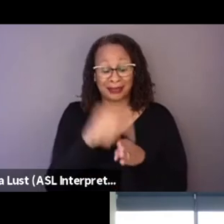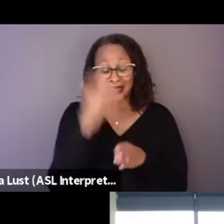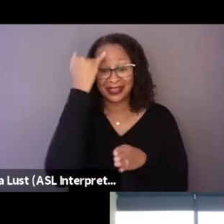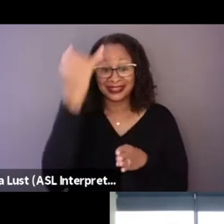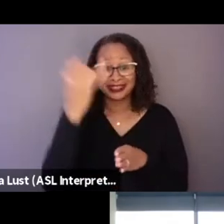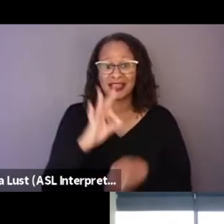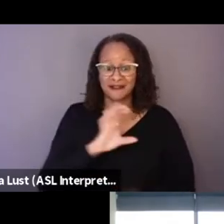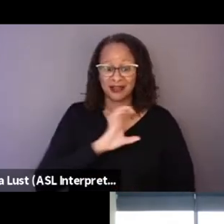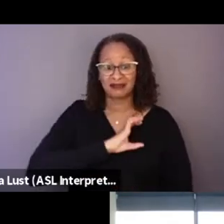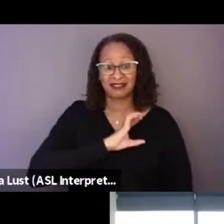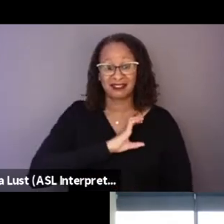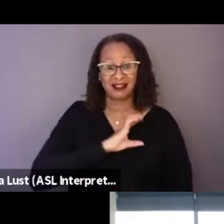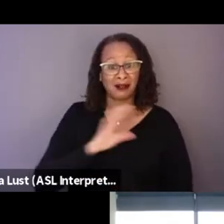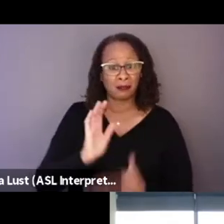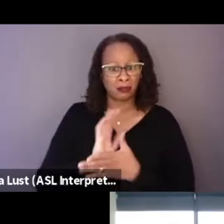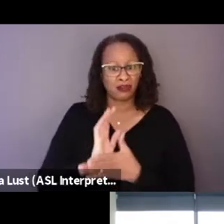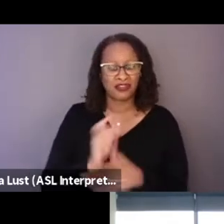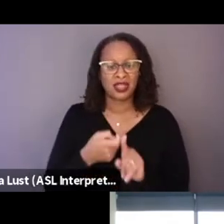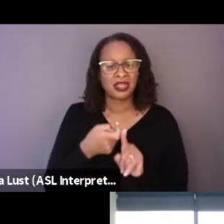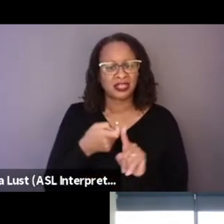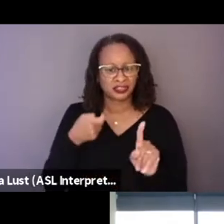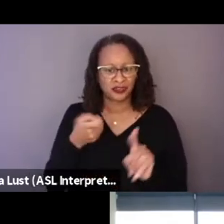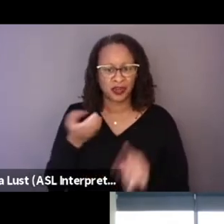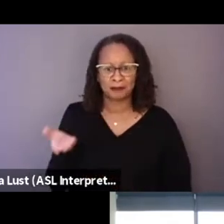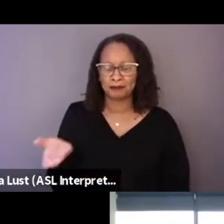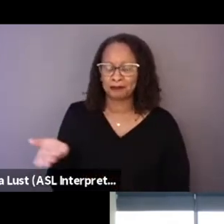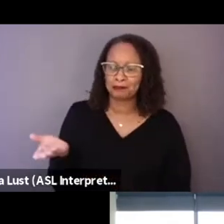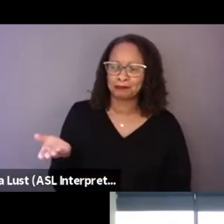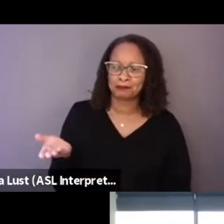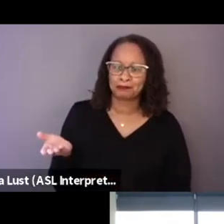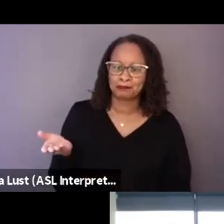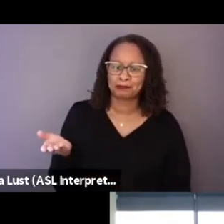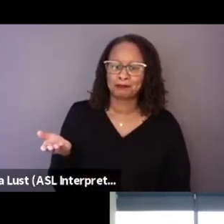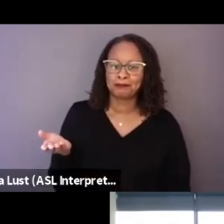came from kind of a challenge,